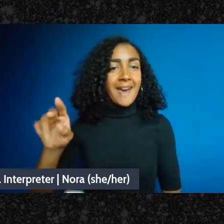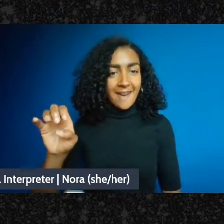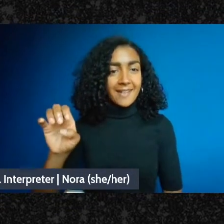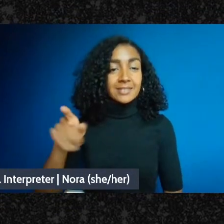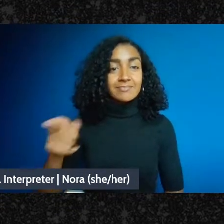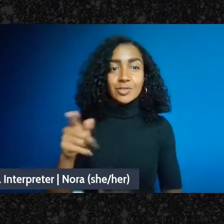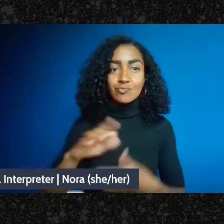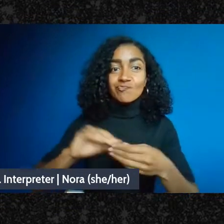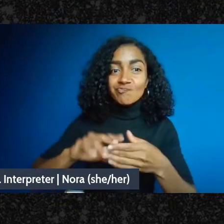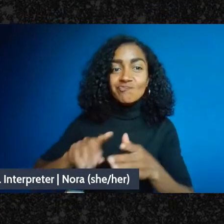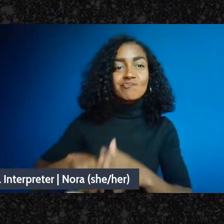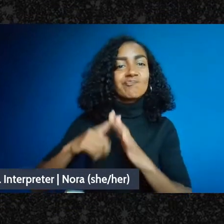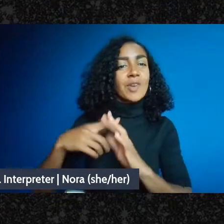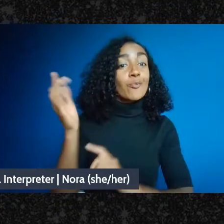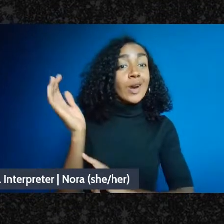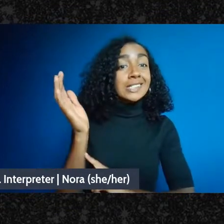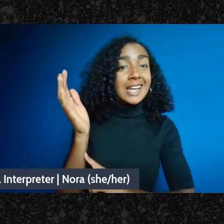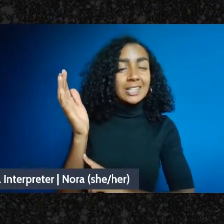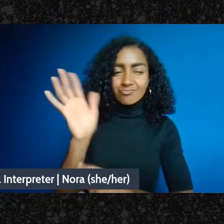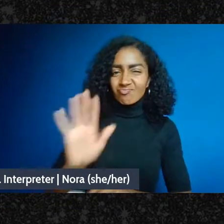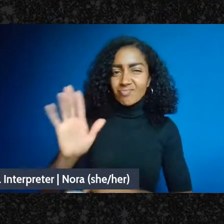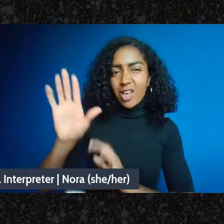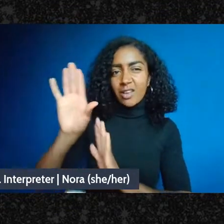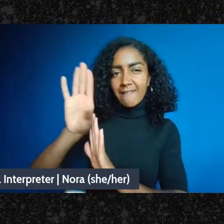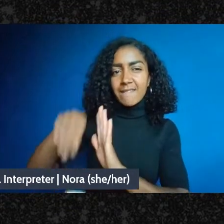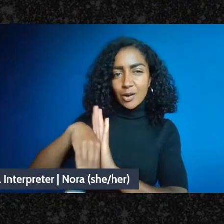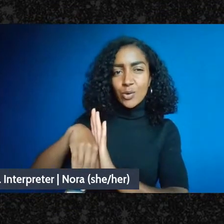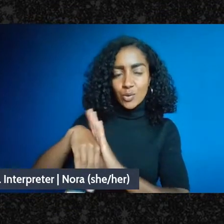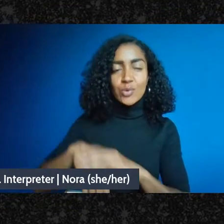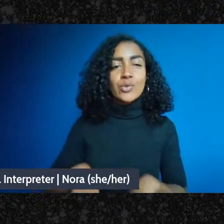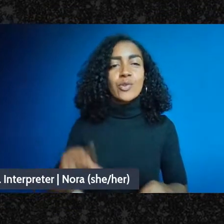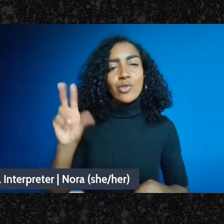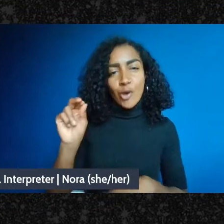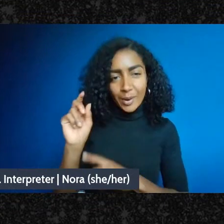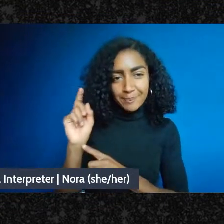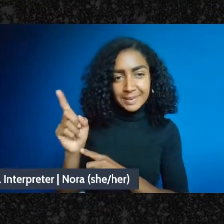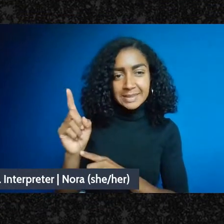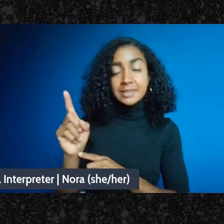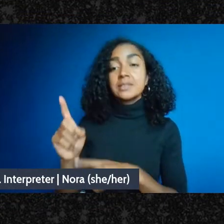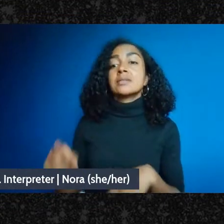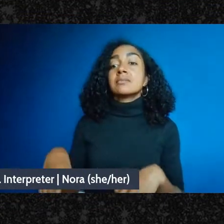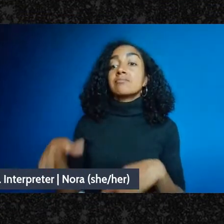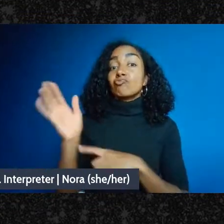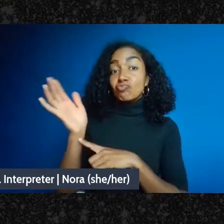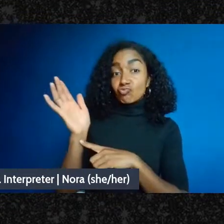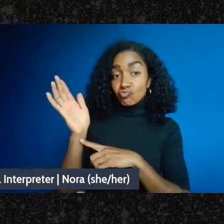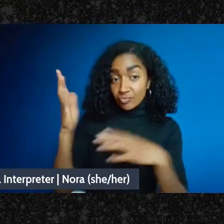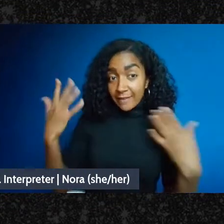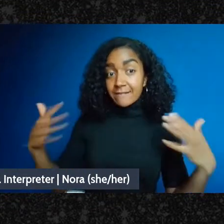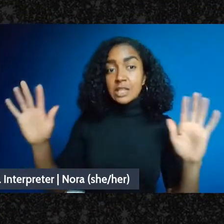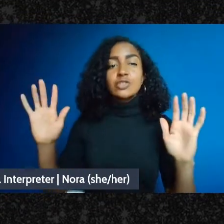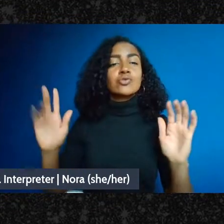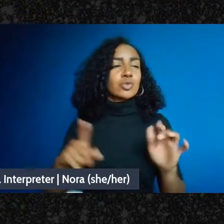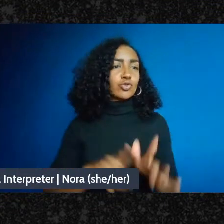for about 30 minutes, then we're going to go through some of the questions that came in ahead of the event, and then